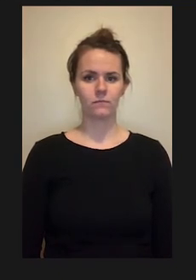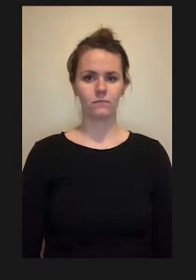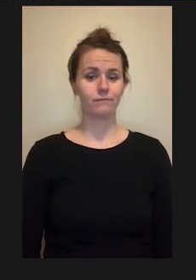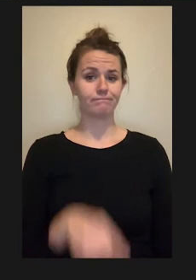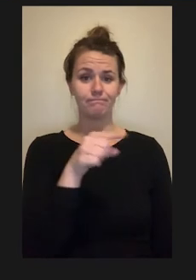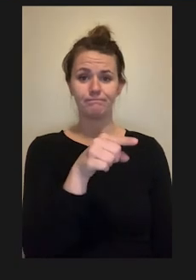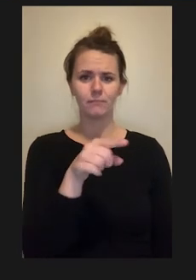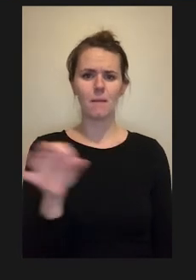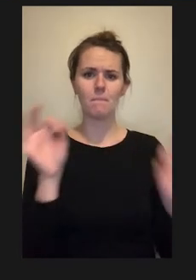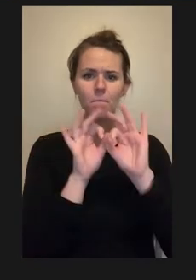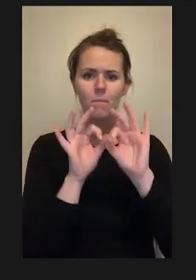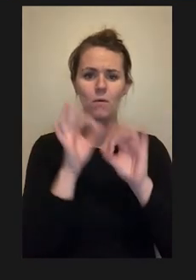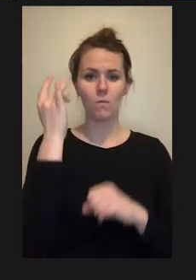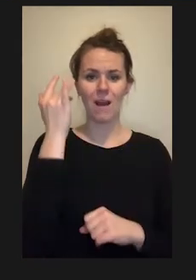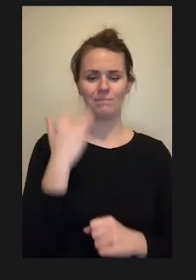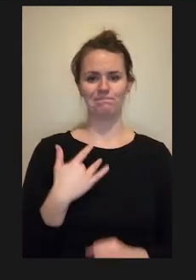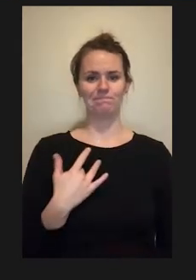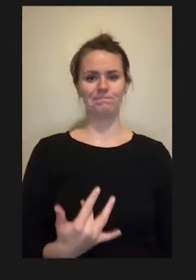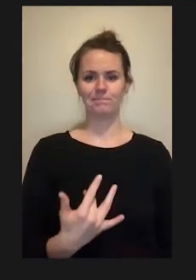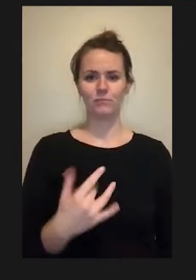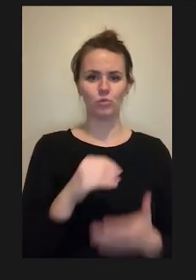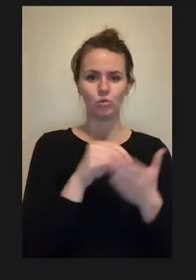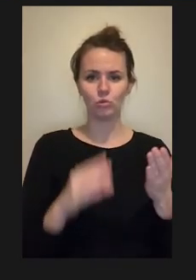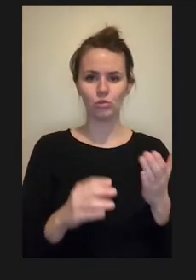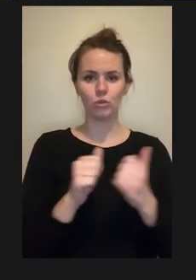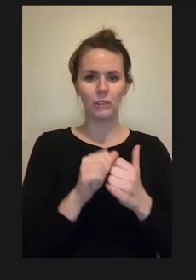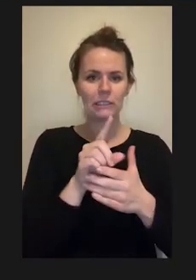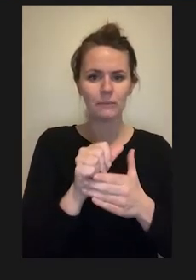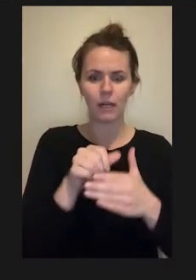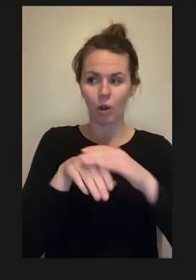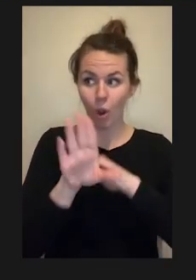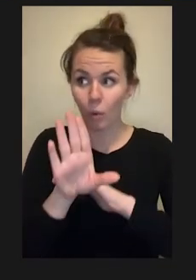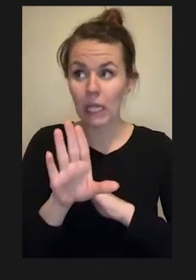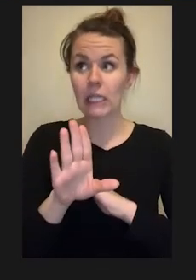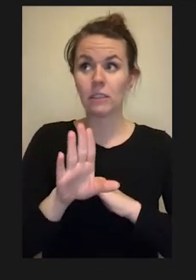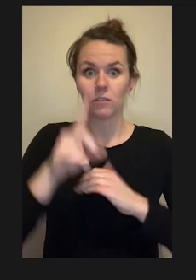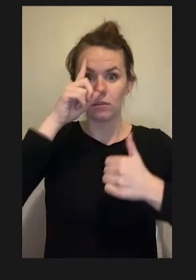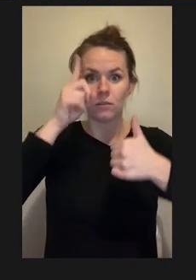go into a lab you're faced with: how do I get accommodated? How do I know I’m not